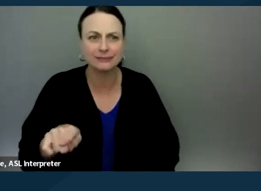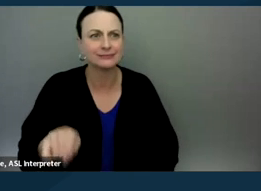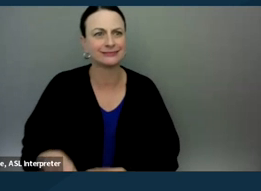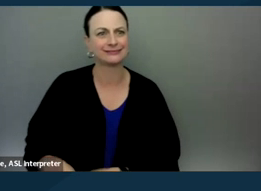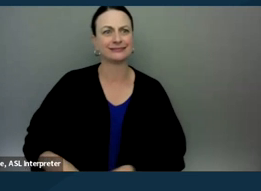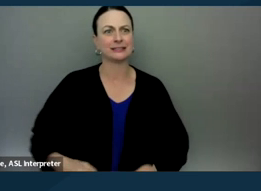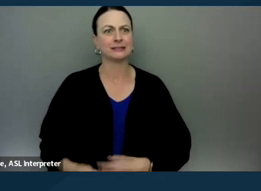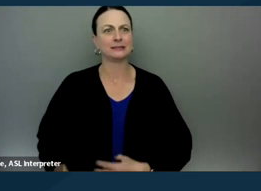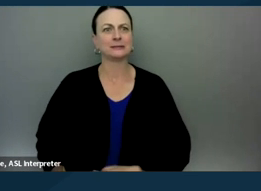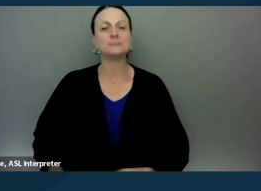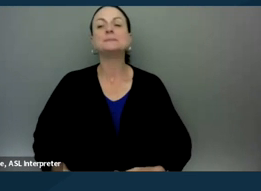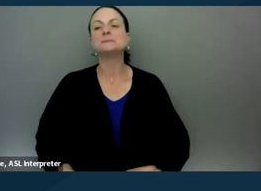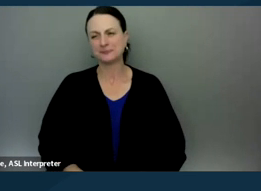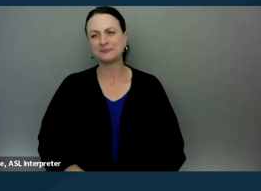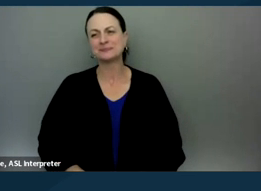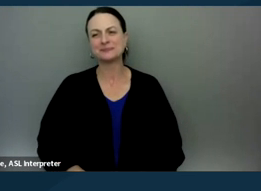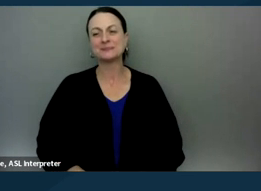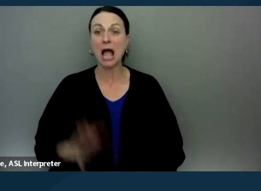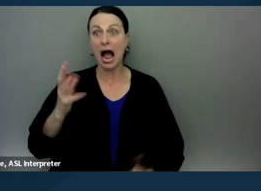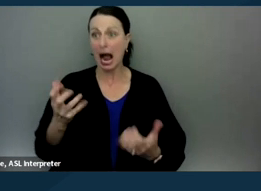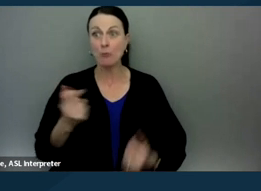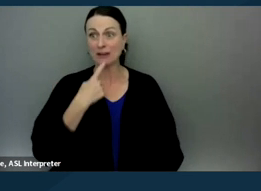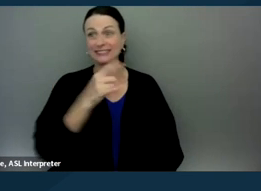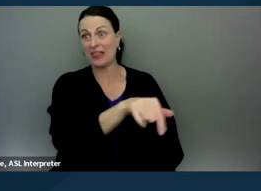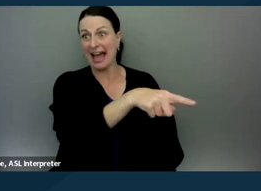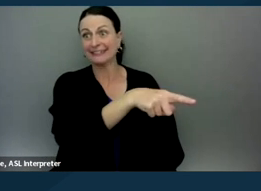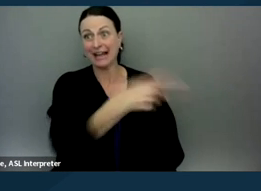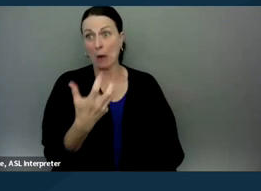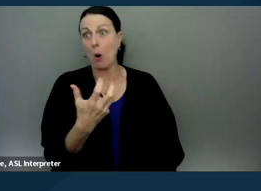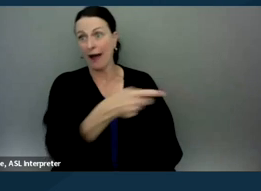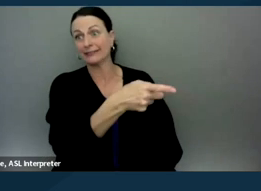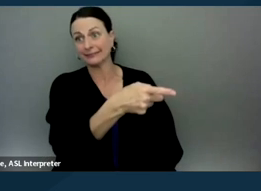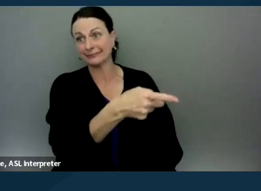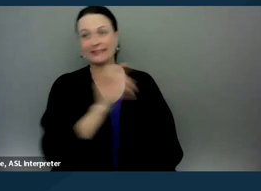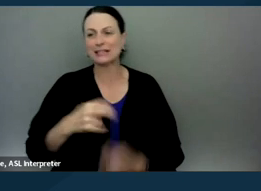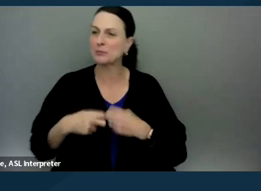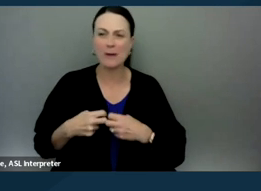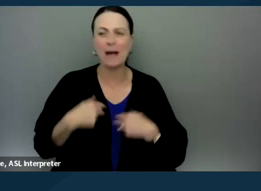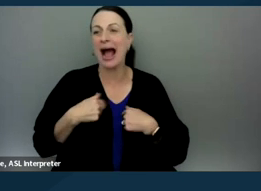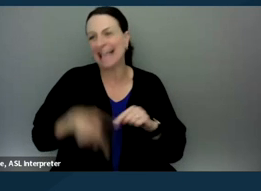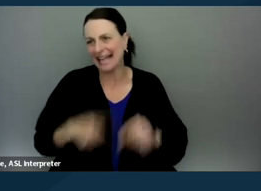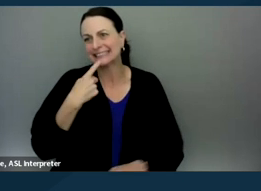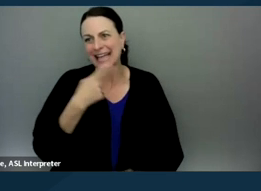Well, and you know, I would wanna say what Malhar said... so now this is the whole problem is that, you know, we,